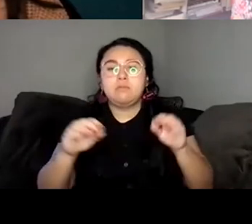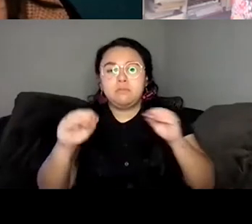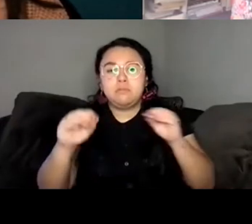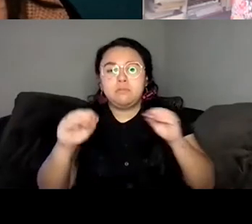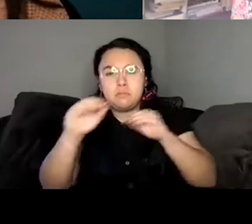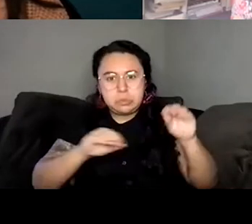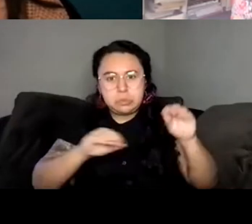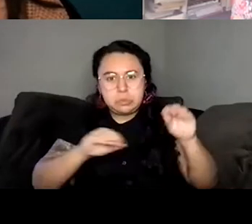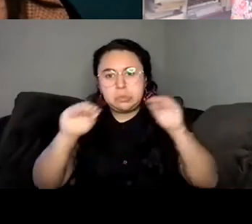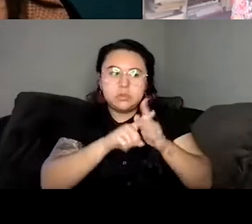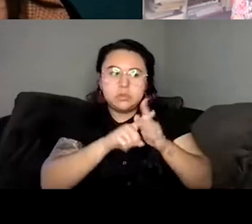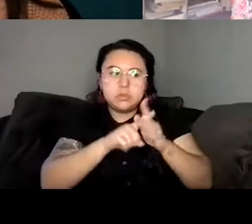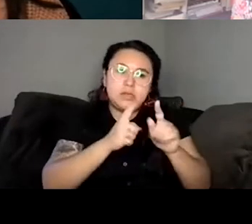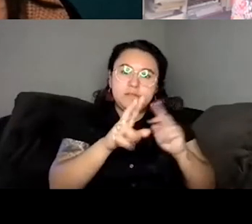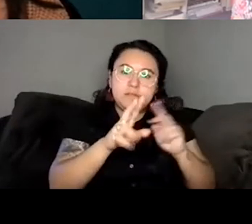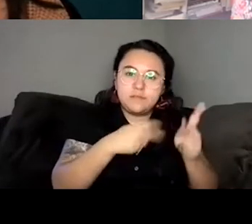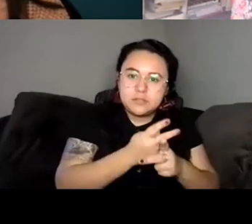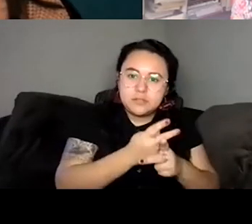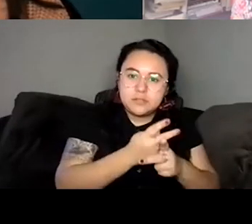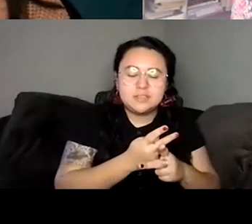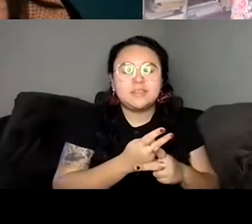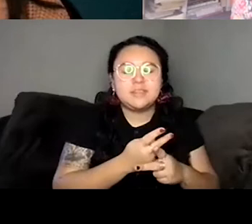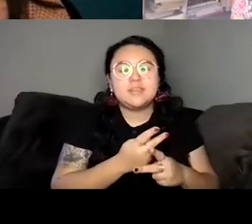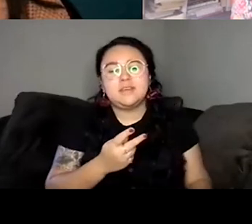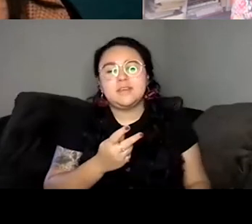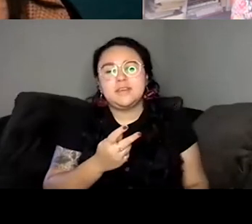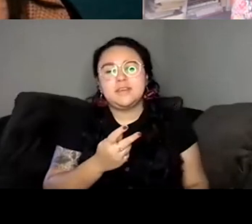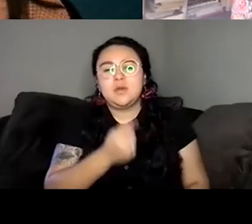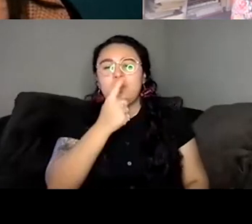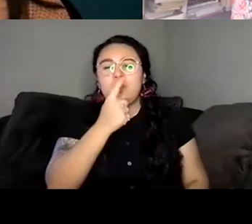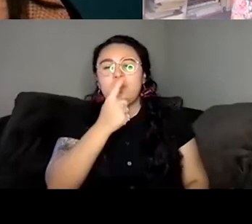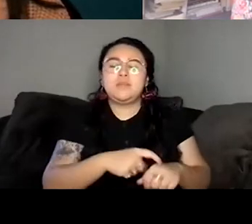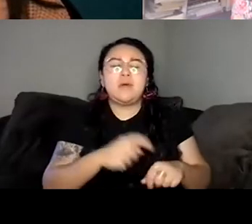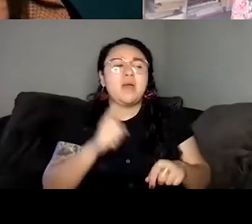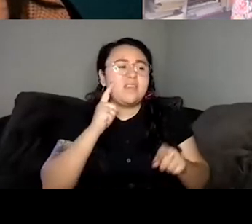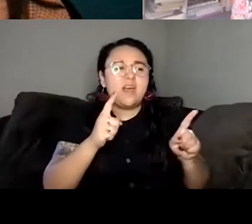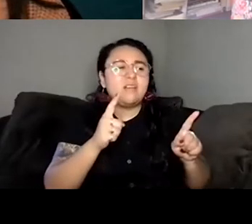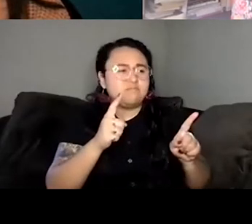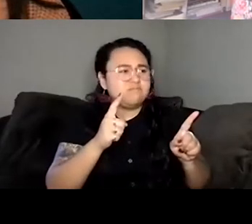a time when it was when I had it straight chronologically or even like revert you know,